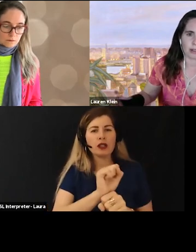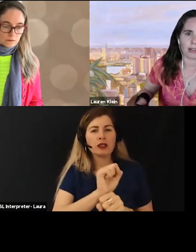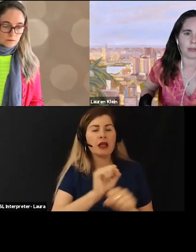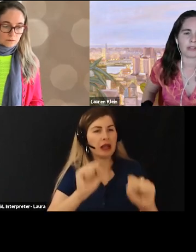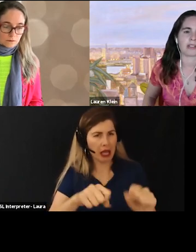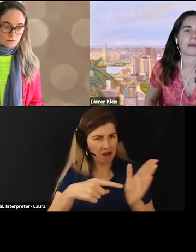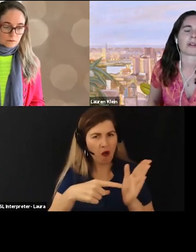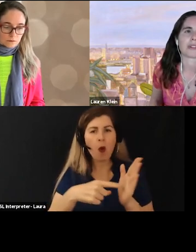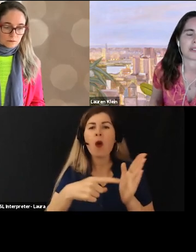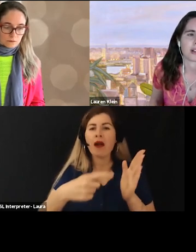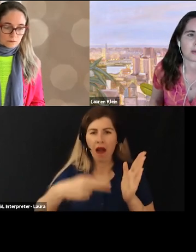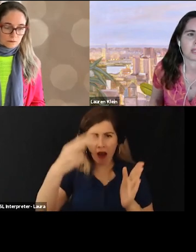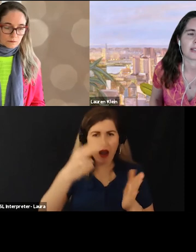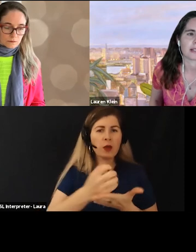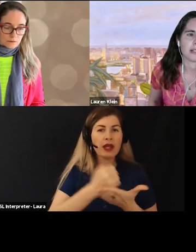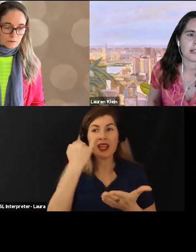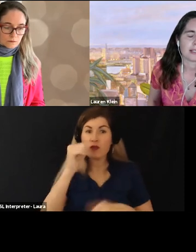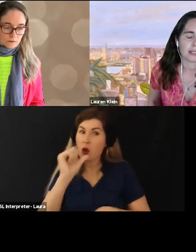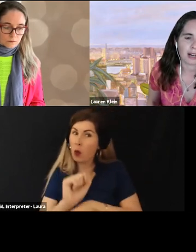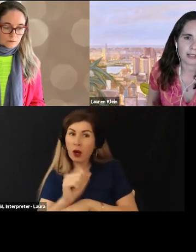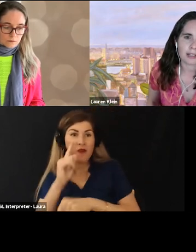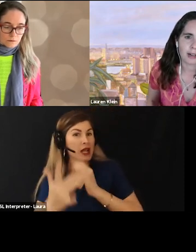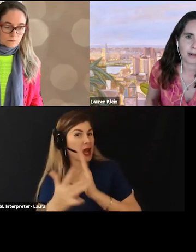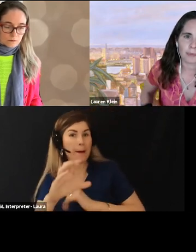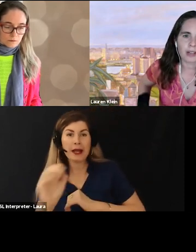who did not work with those tech companies did not.